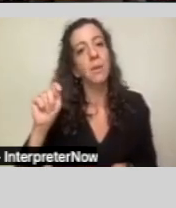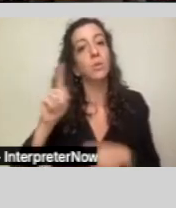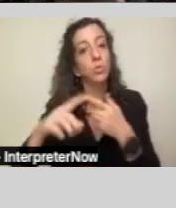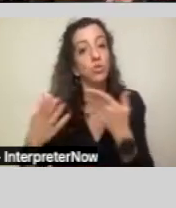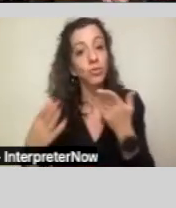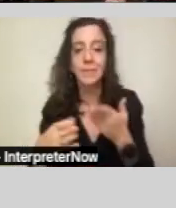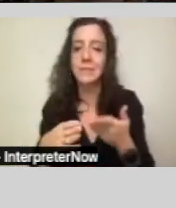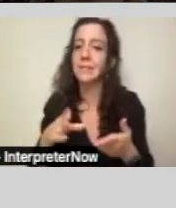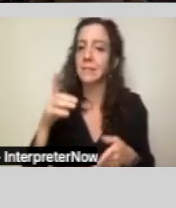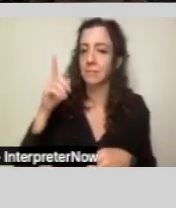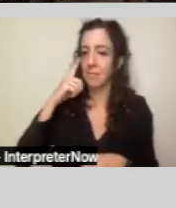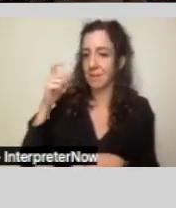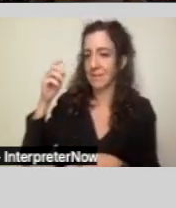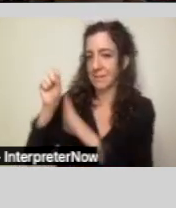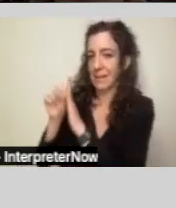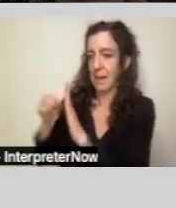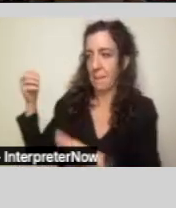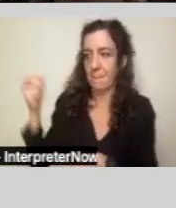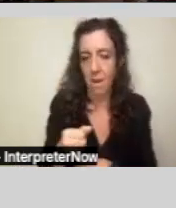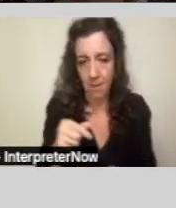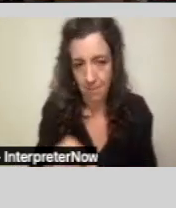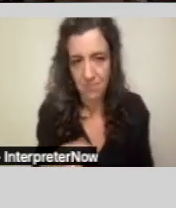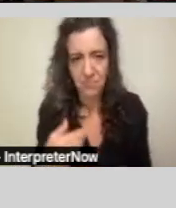And there are two primary pieces to this system.